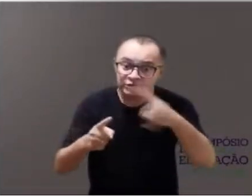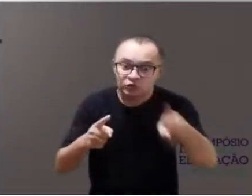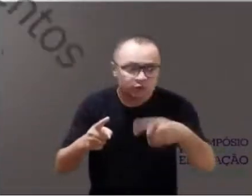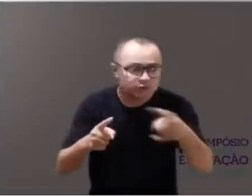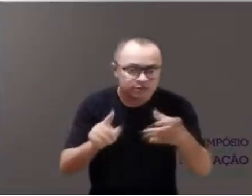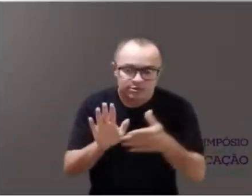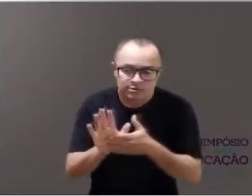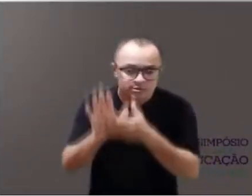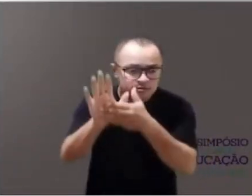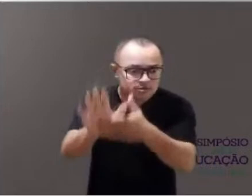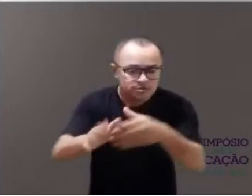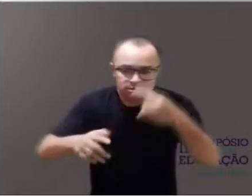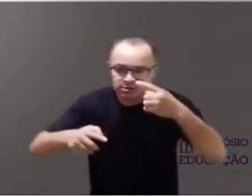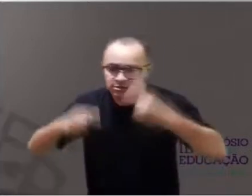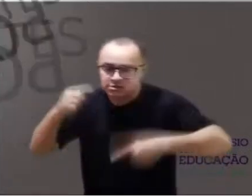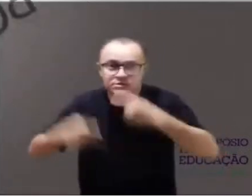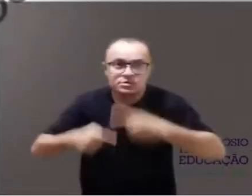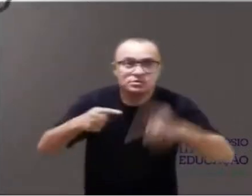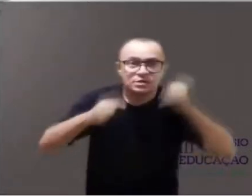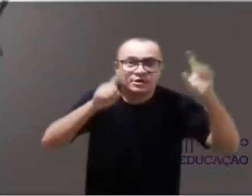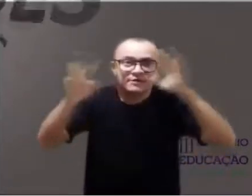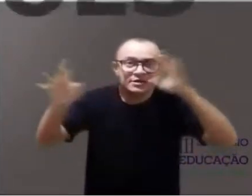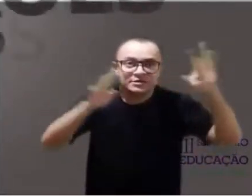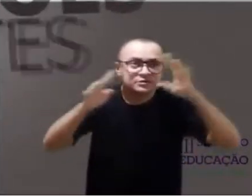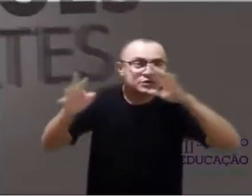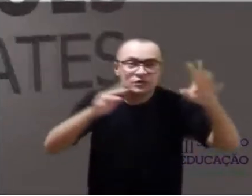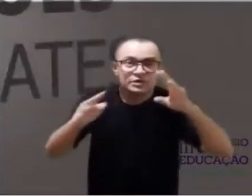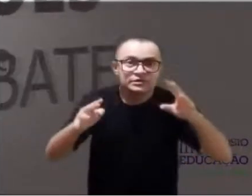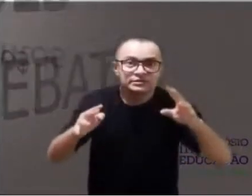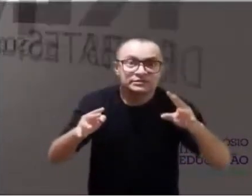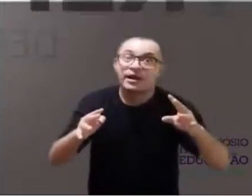However, in starting discussions, reflections and debates,